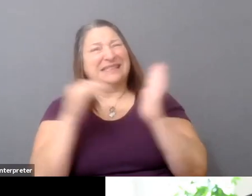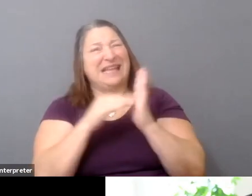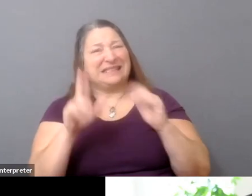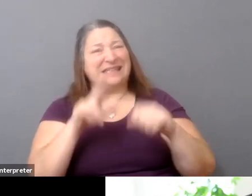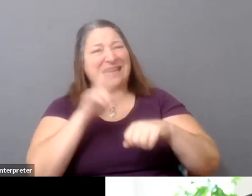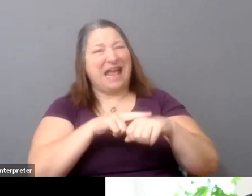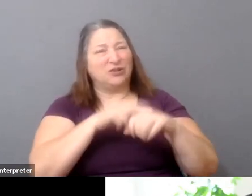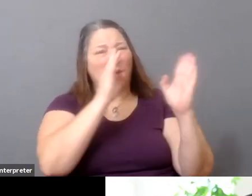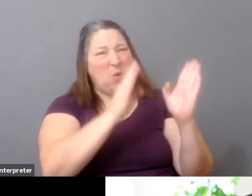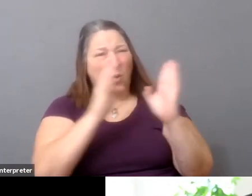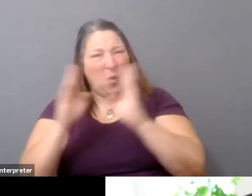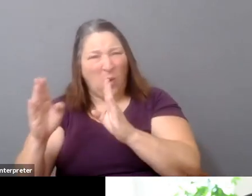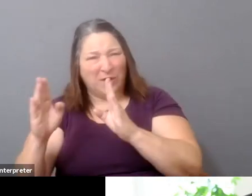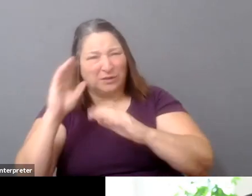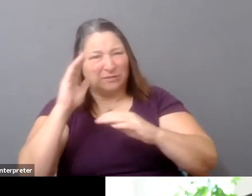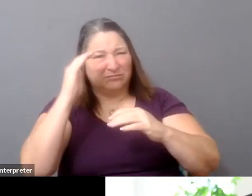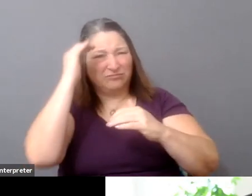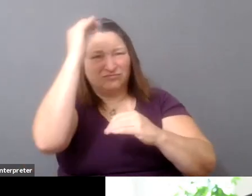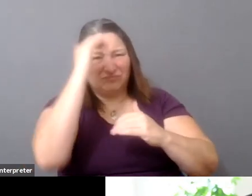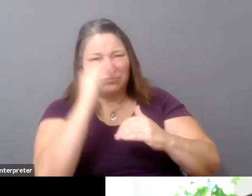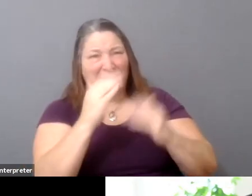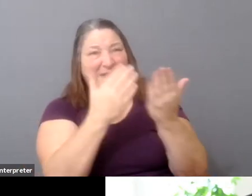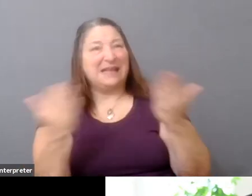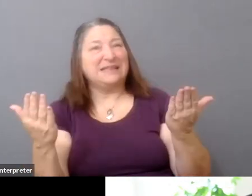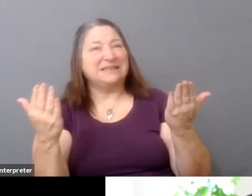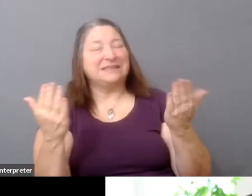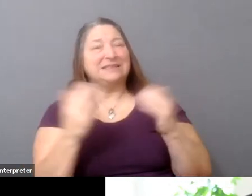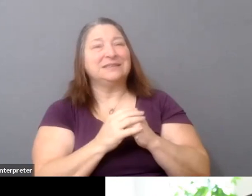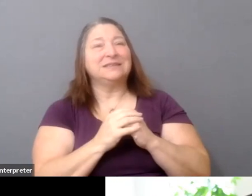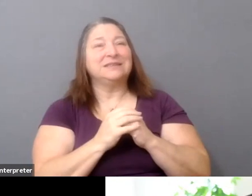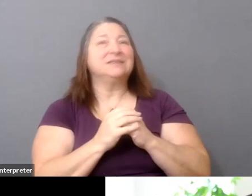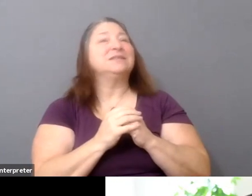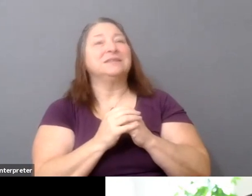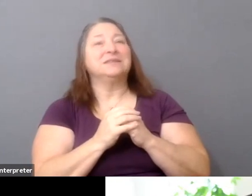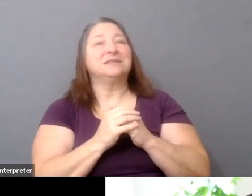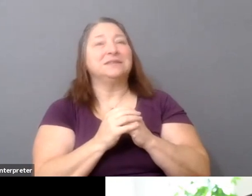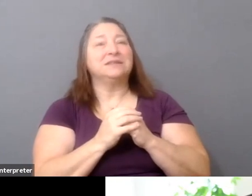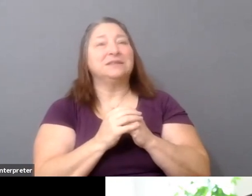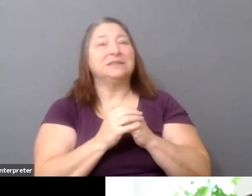where the multiplicity and plurality, you know,